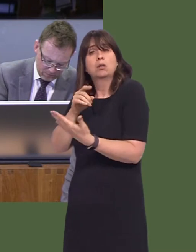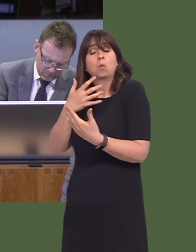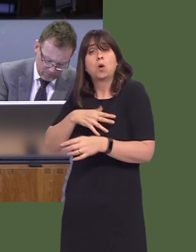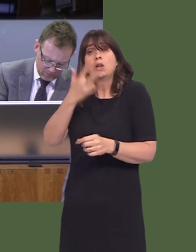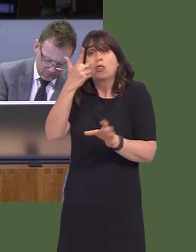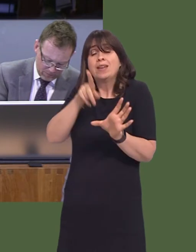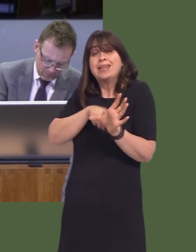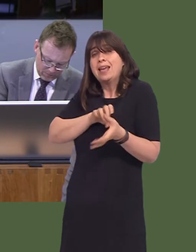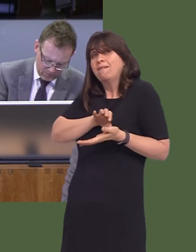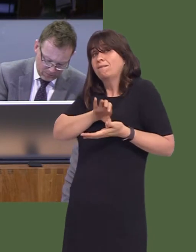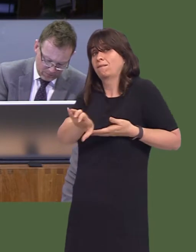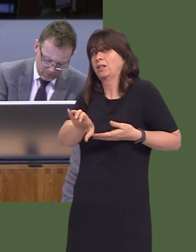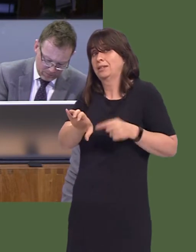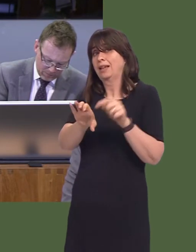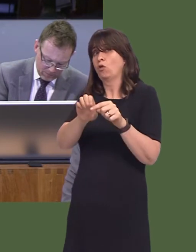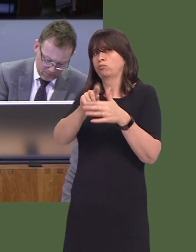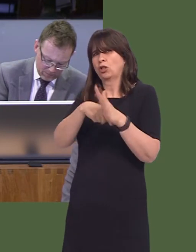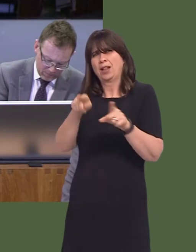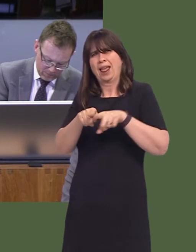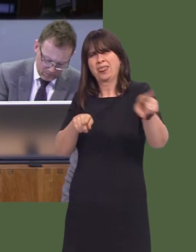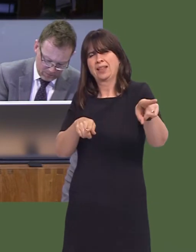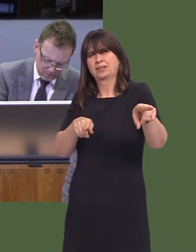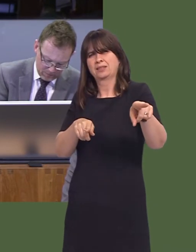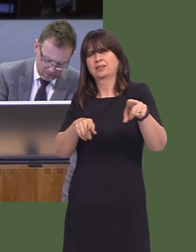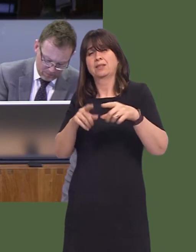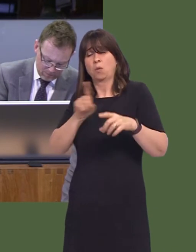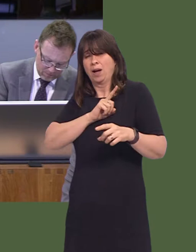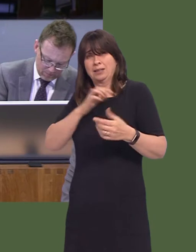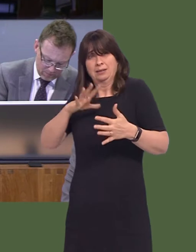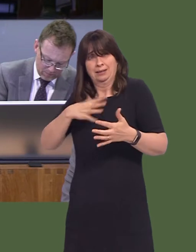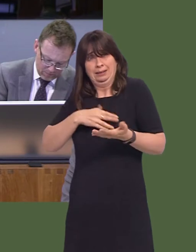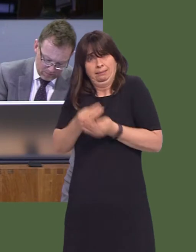funding for projects such as this in order to ensure that they have a chance to embed